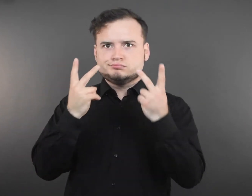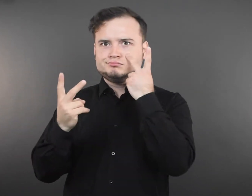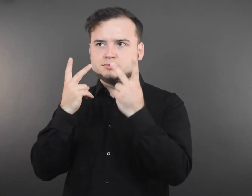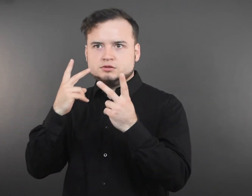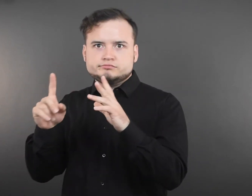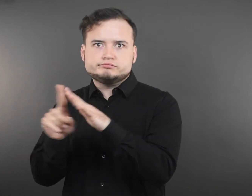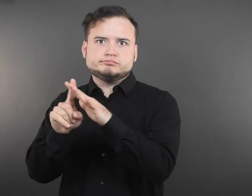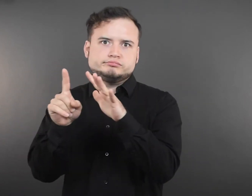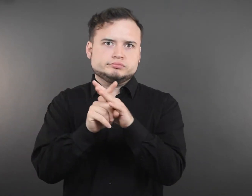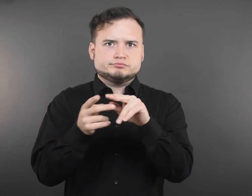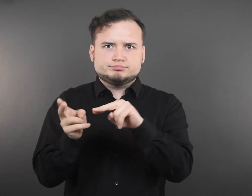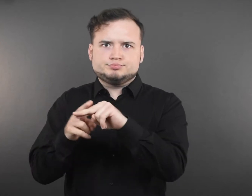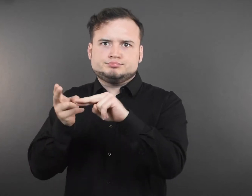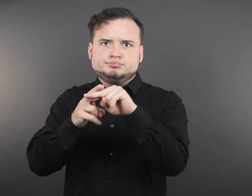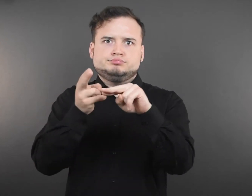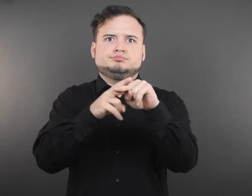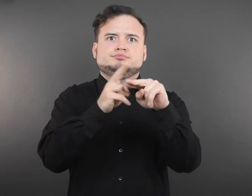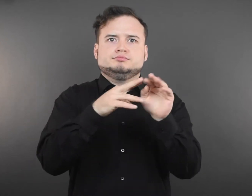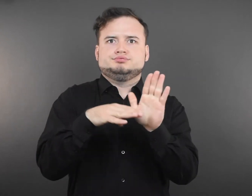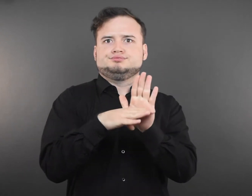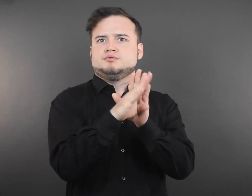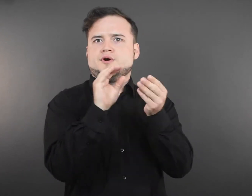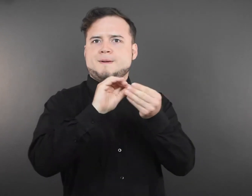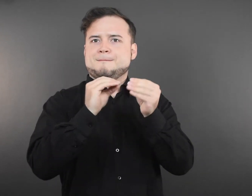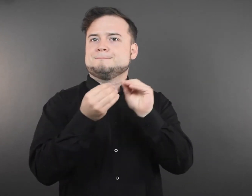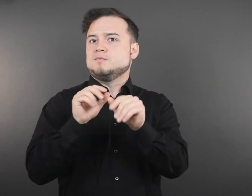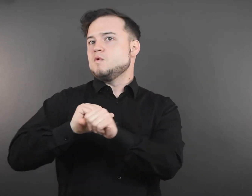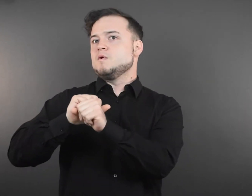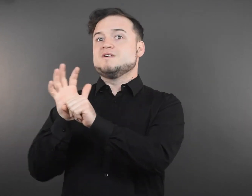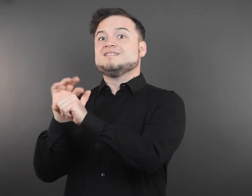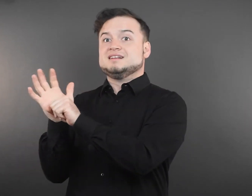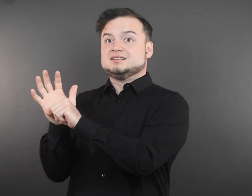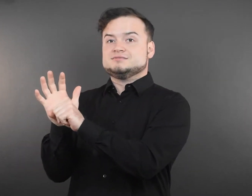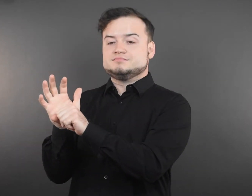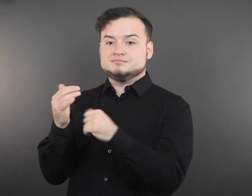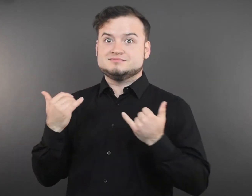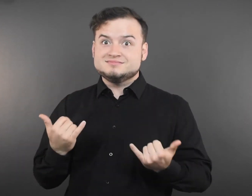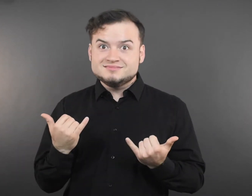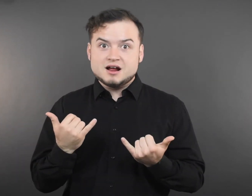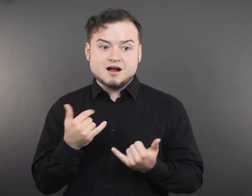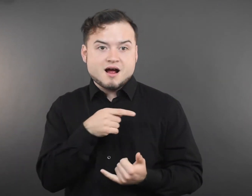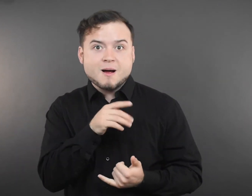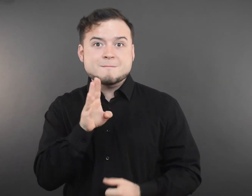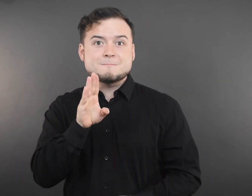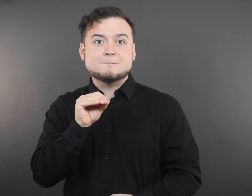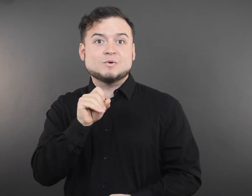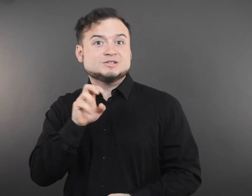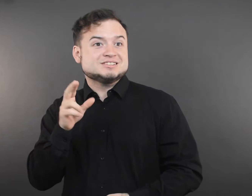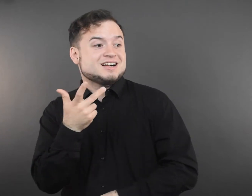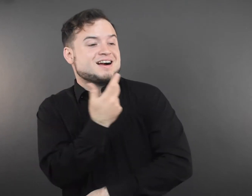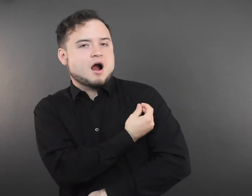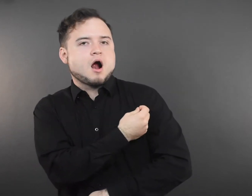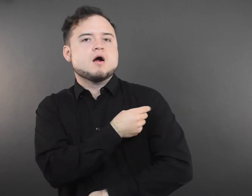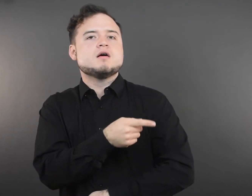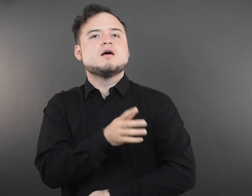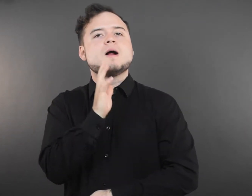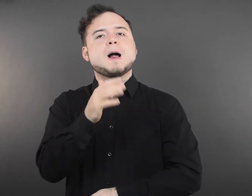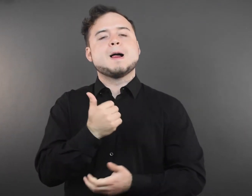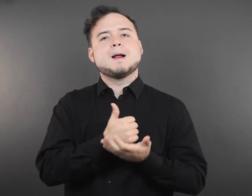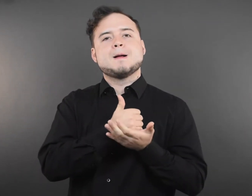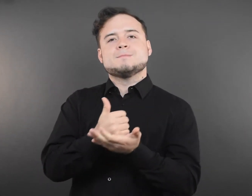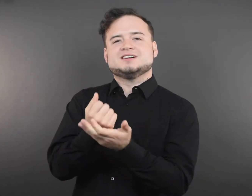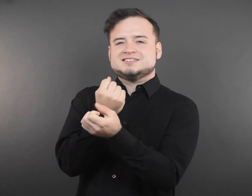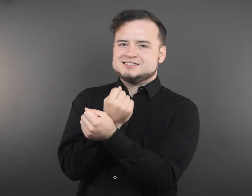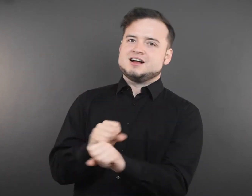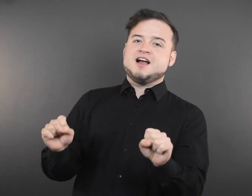a booster dose will safely help restore and enhance protection against severe disease.